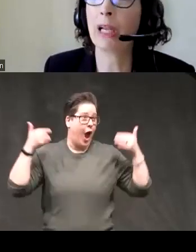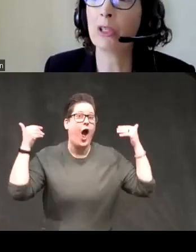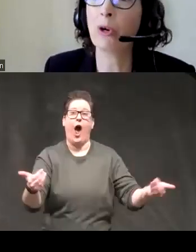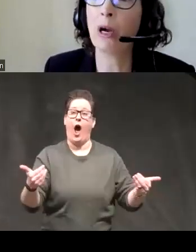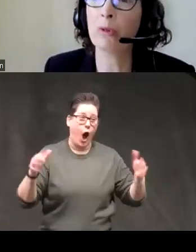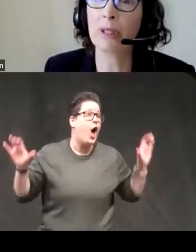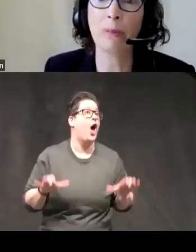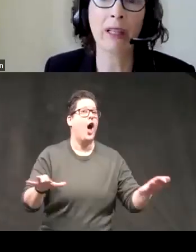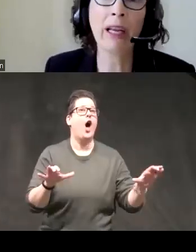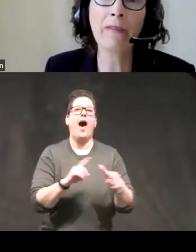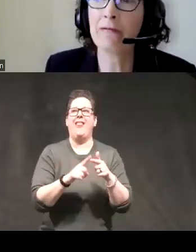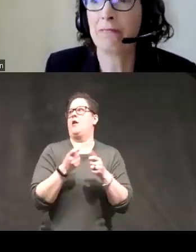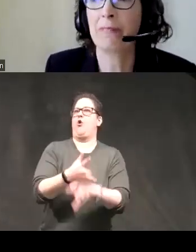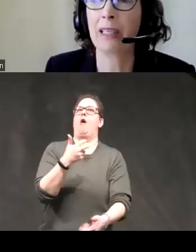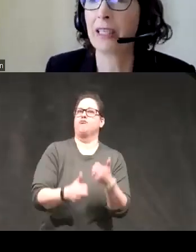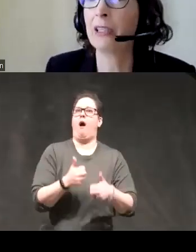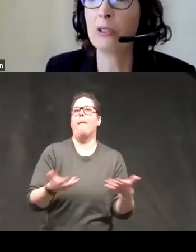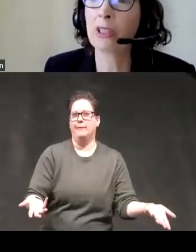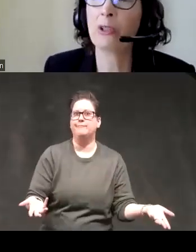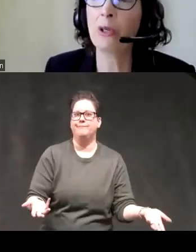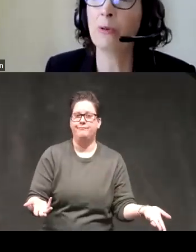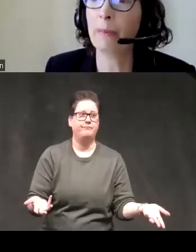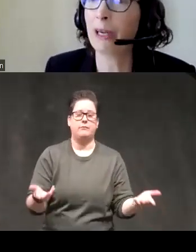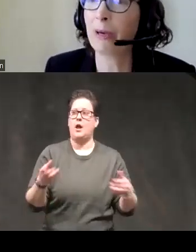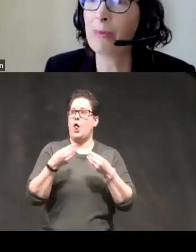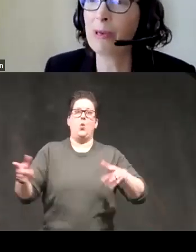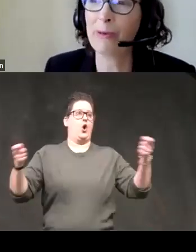may cause problems in my life tend to lose control when I'm in a great mood